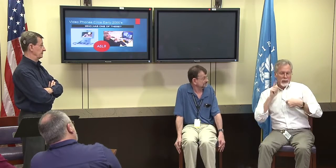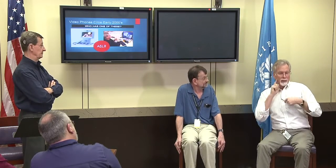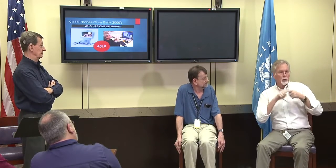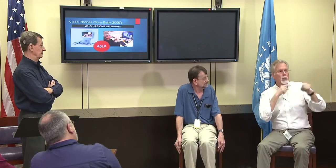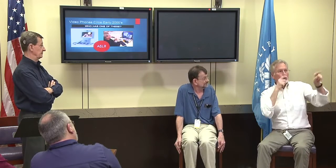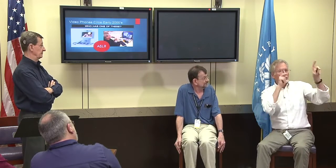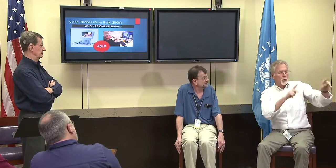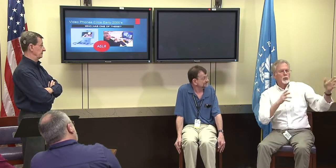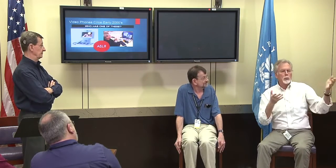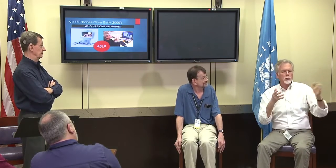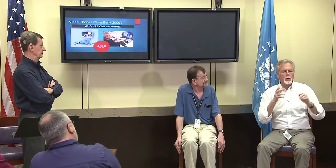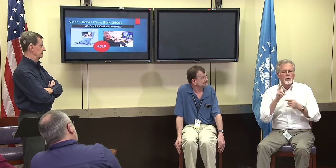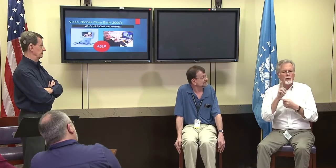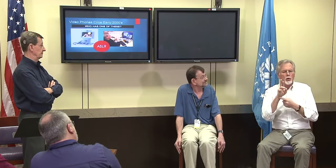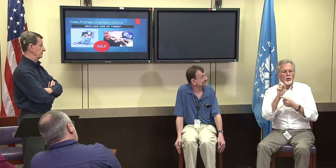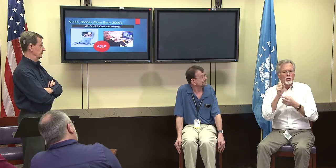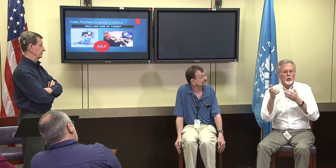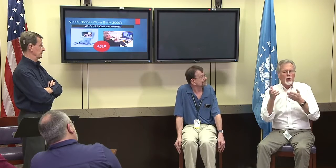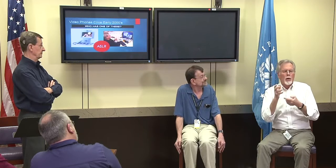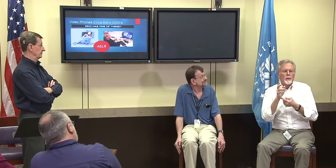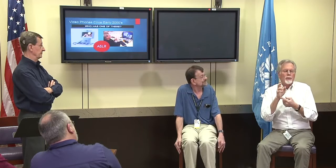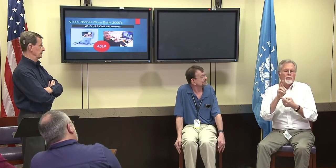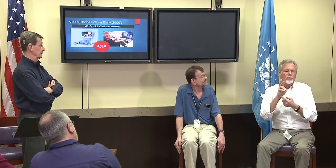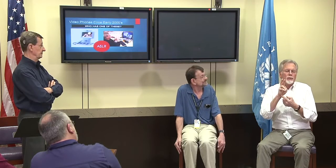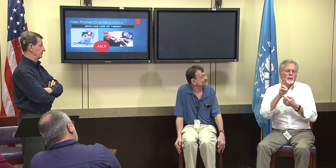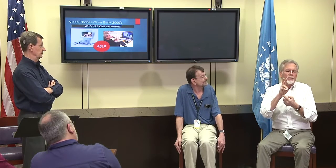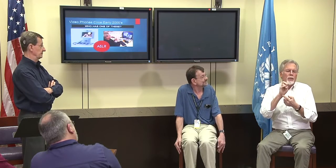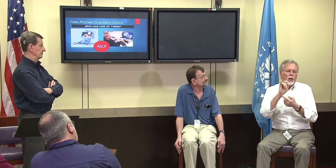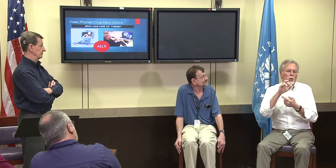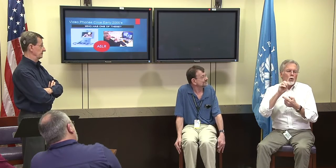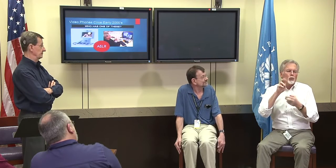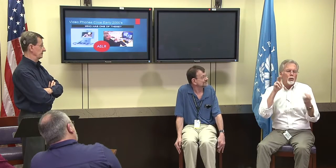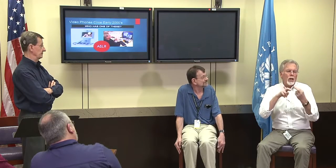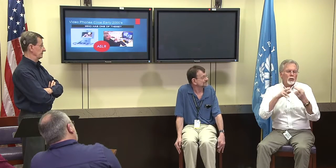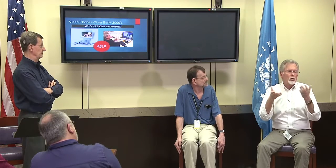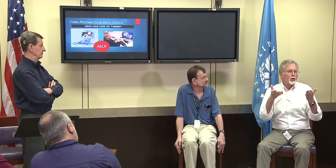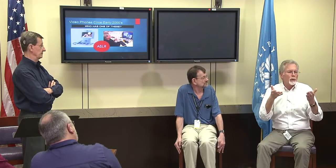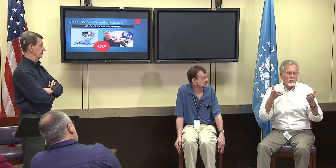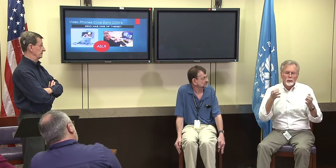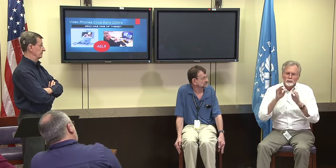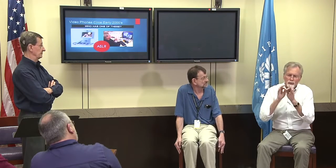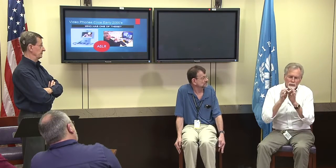I can call directly to deaf people as well with the video relay service.